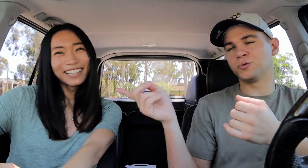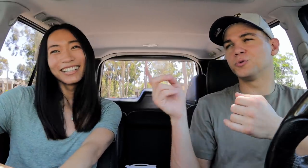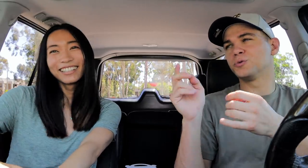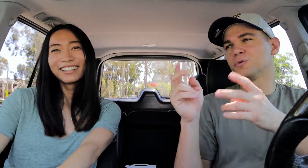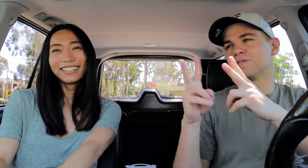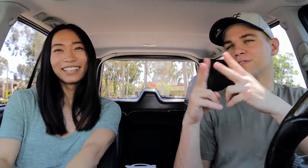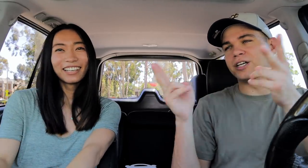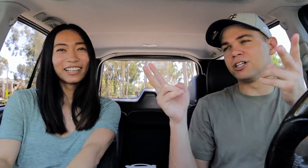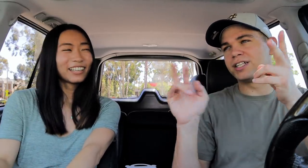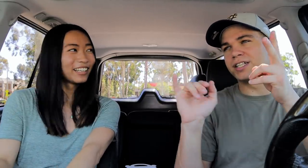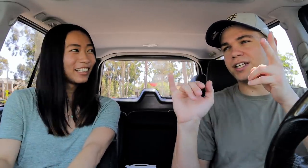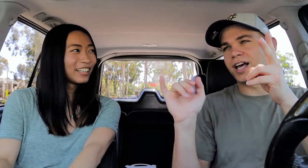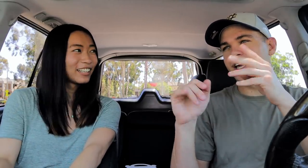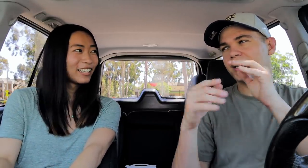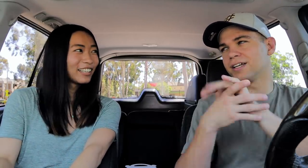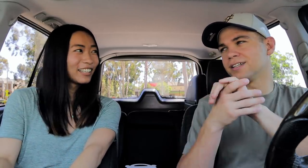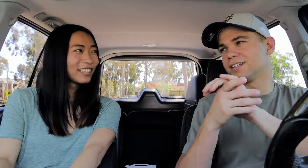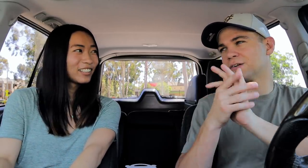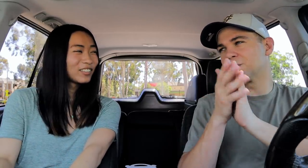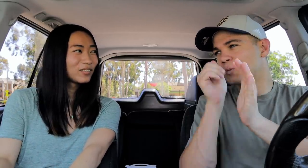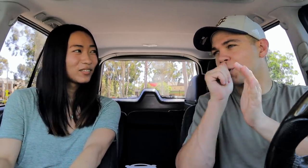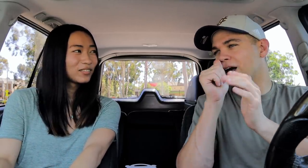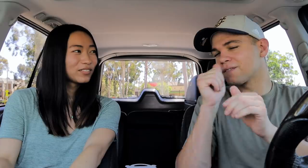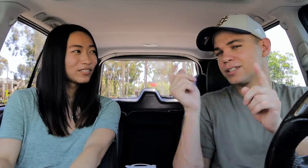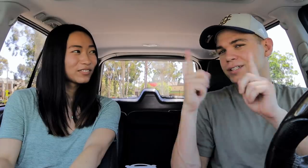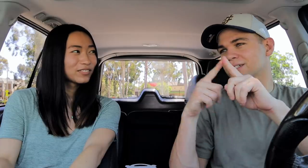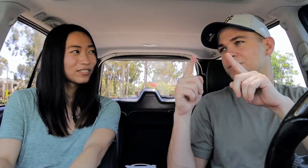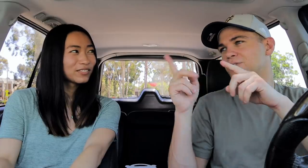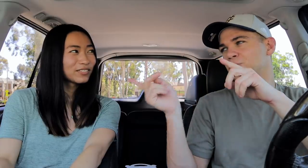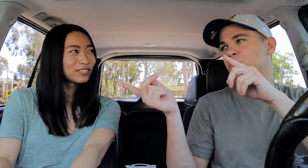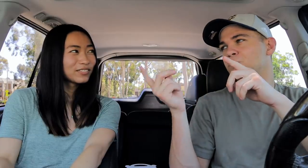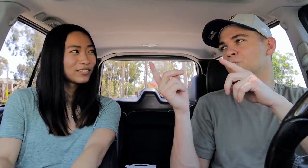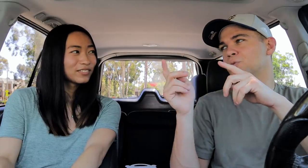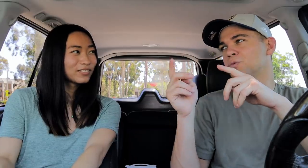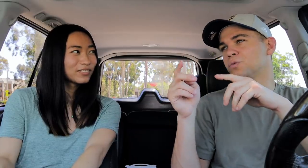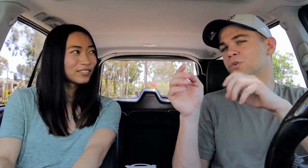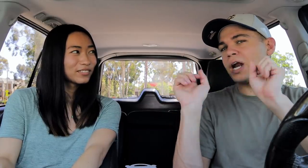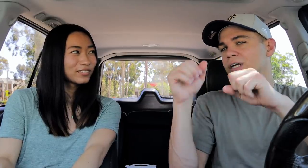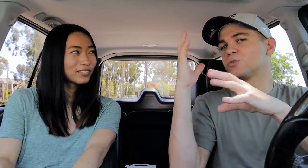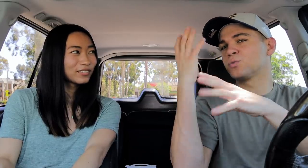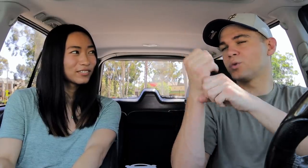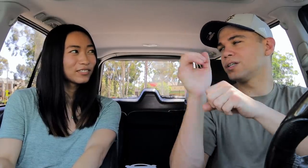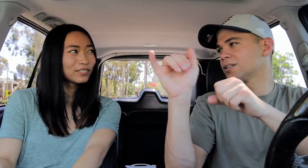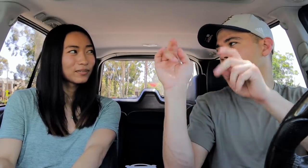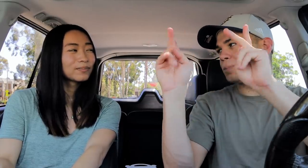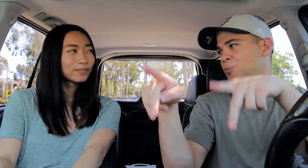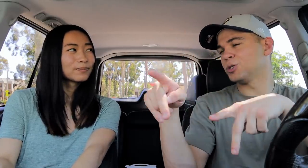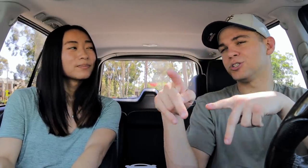You are very like, private until you can trust that person.